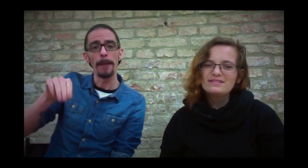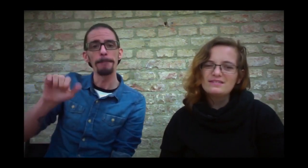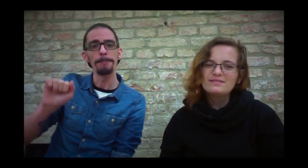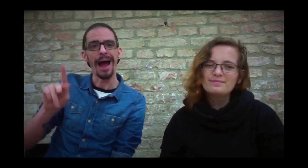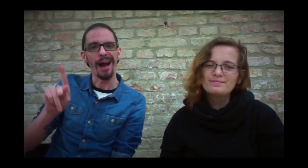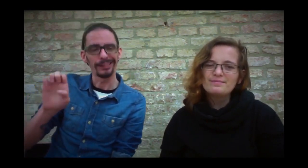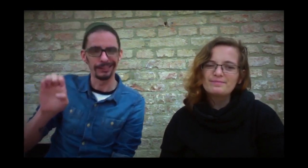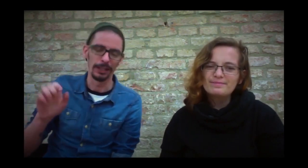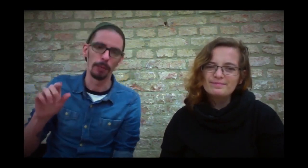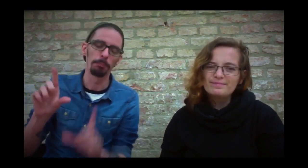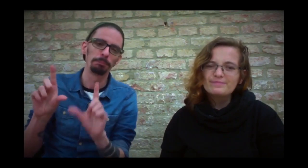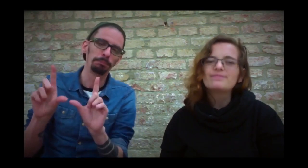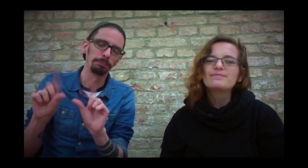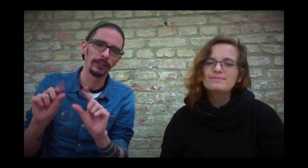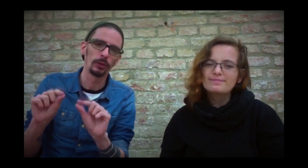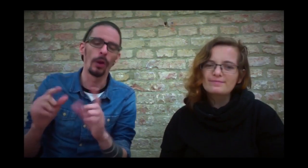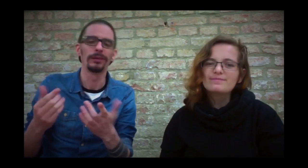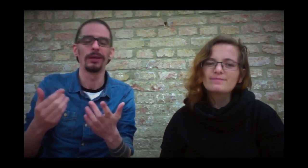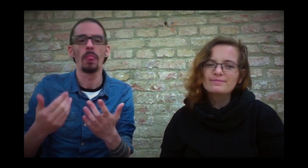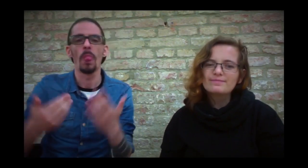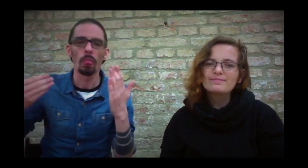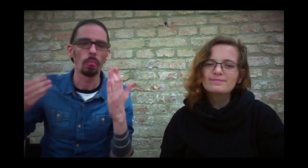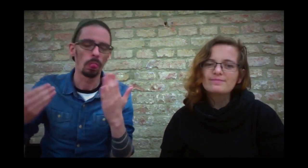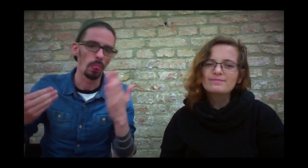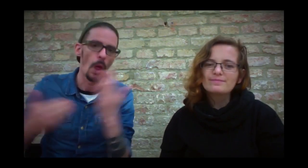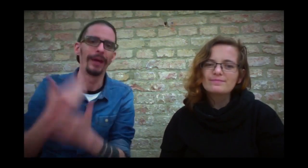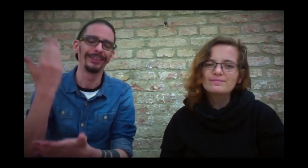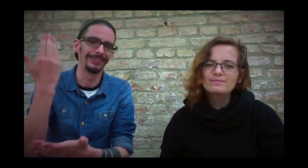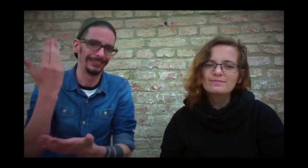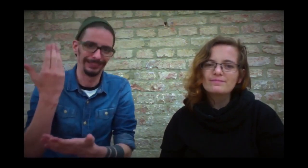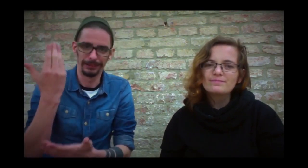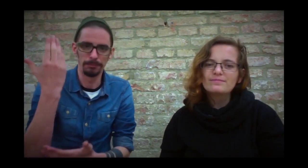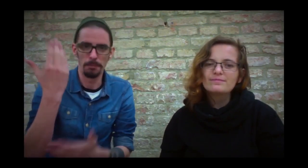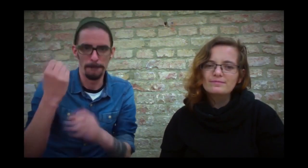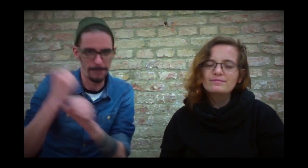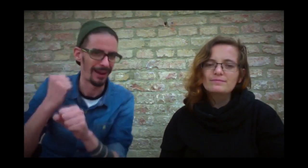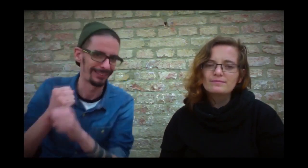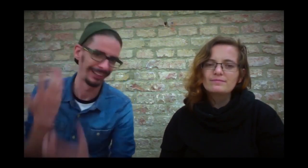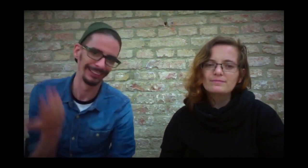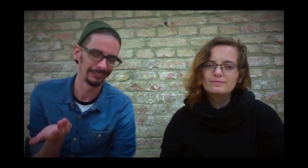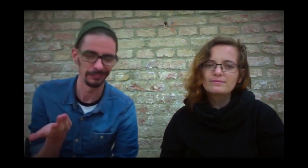A REMAKE means something like REDONE.